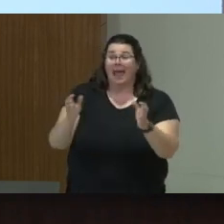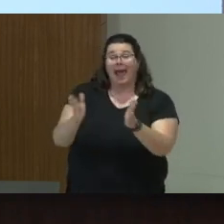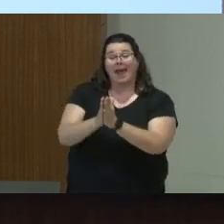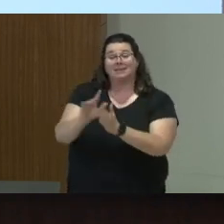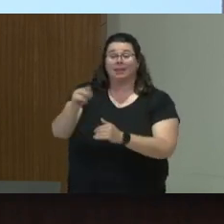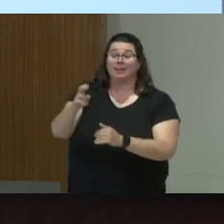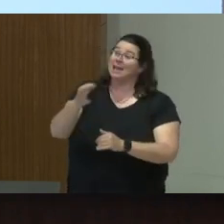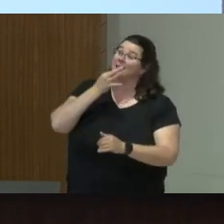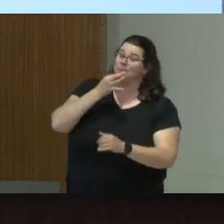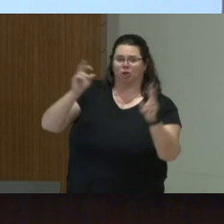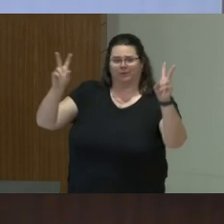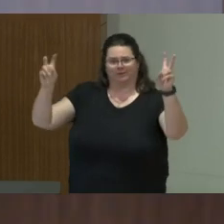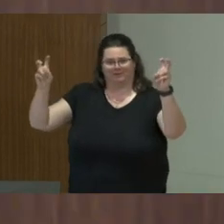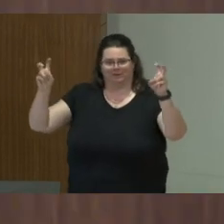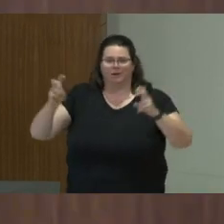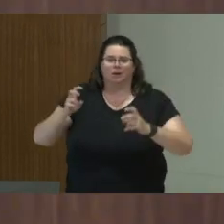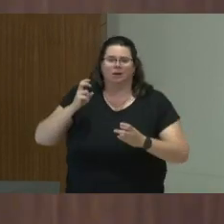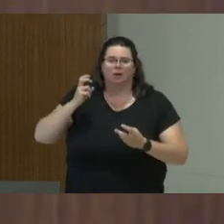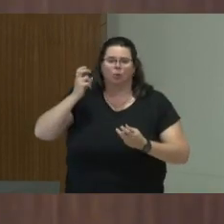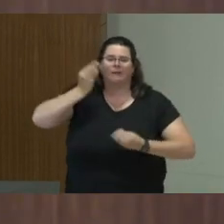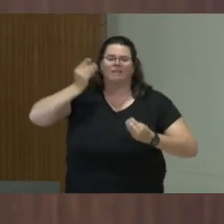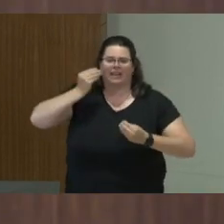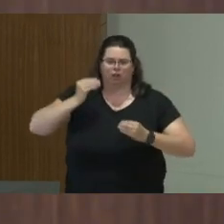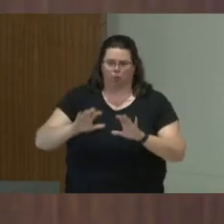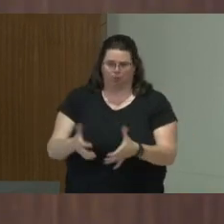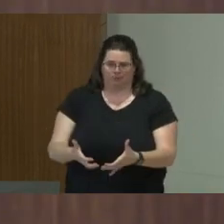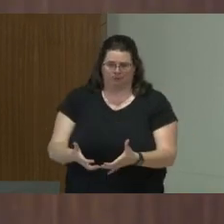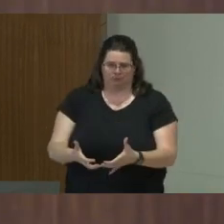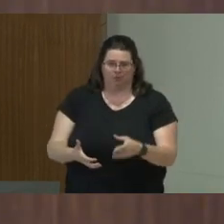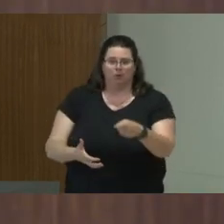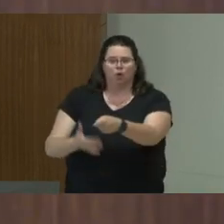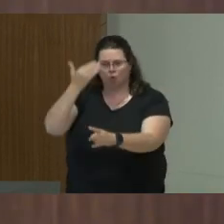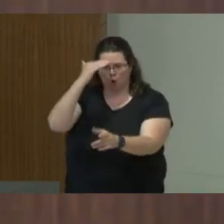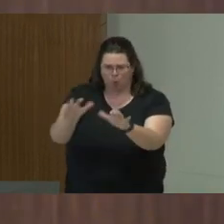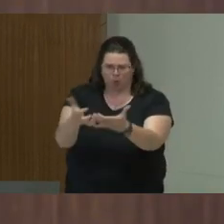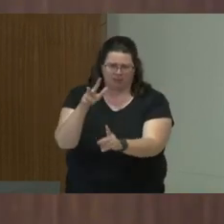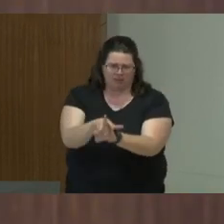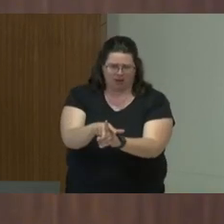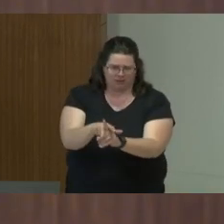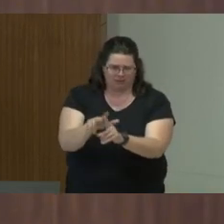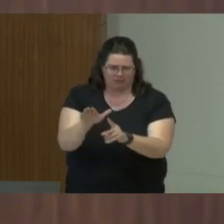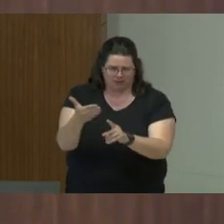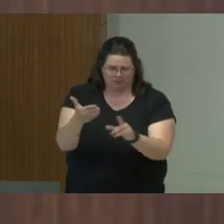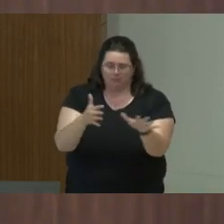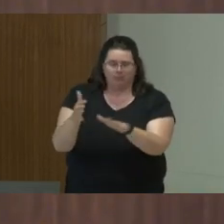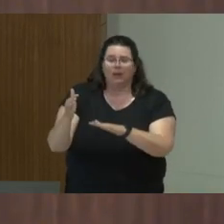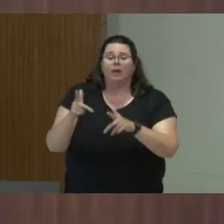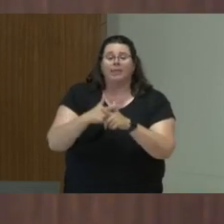groups and you all know what group to go to and then we come back at 5 o'clock